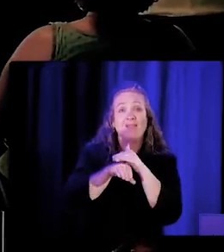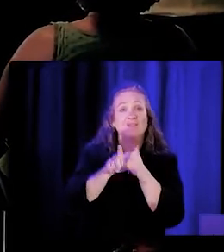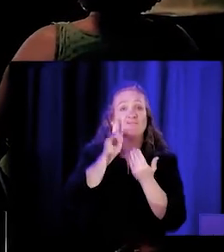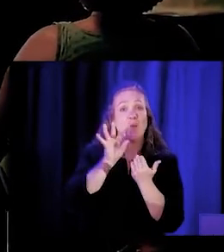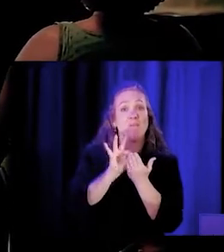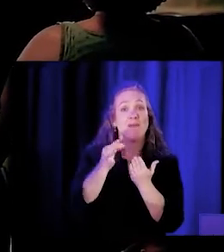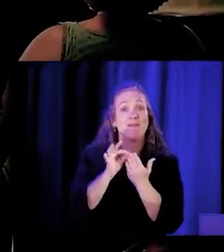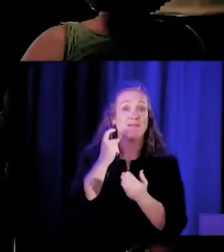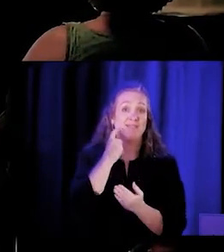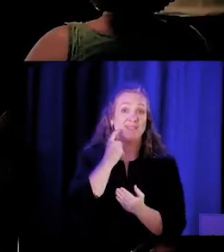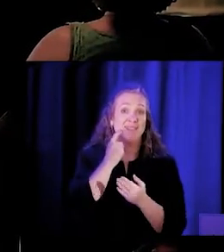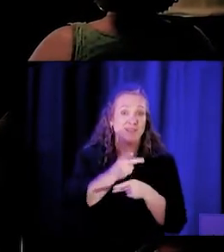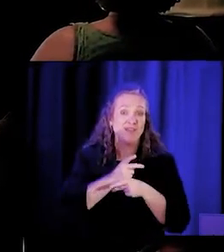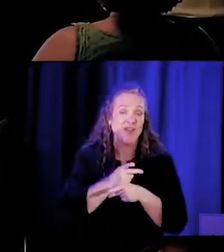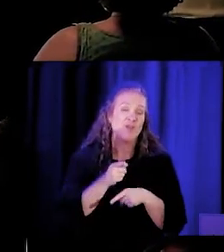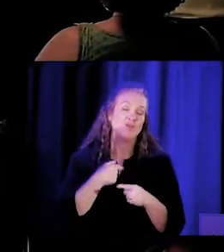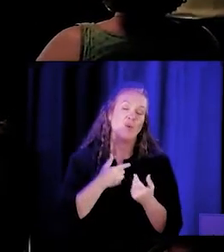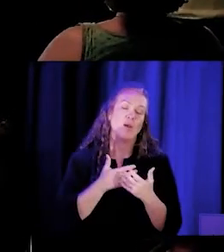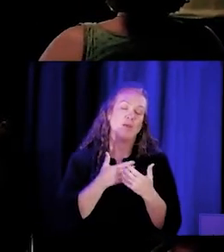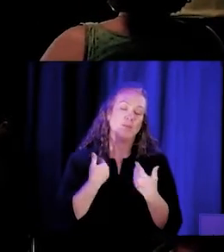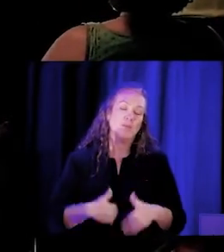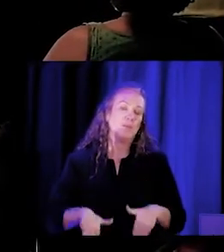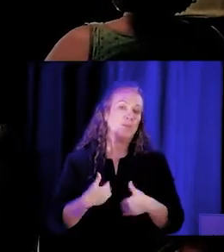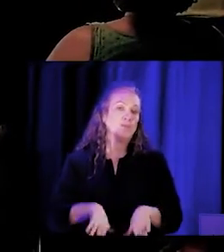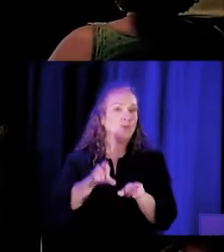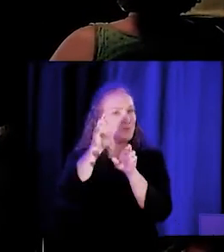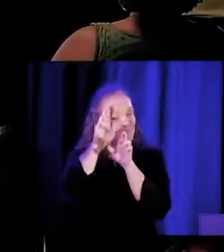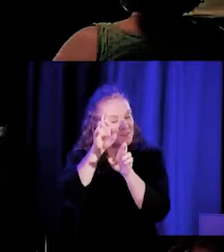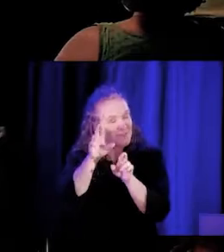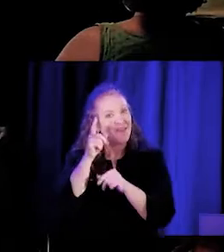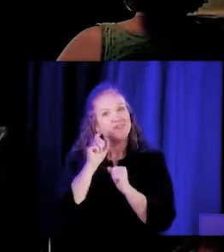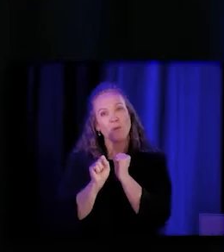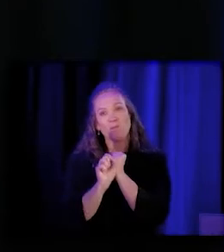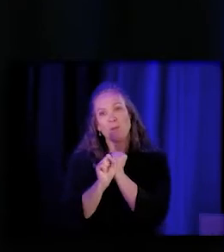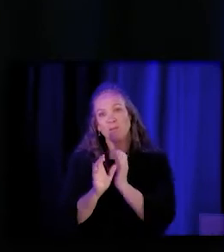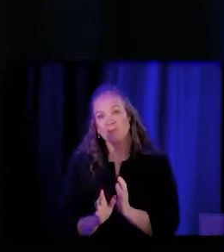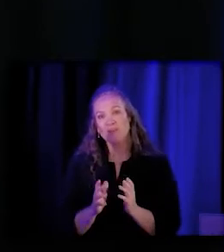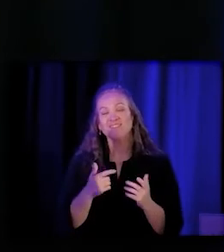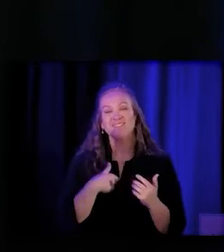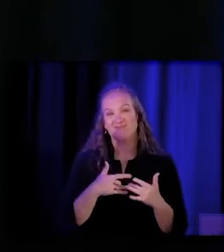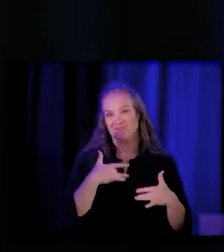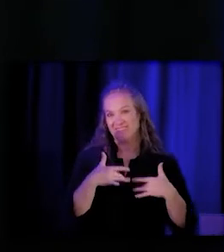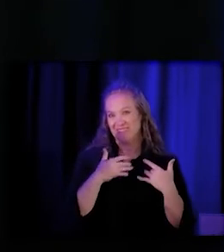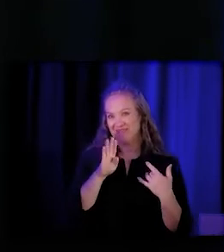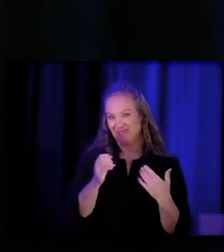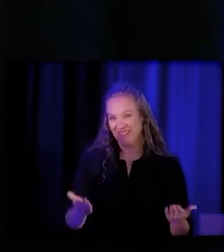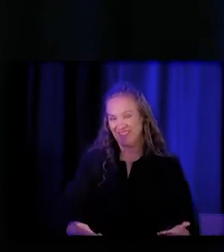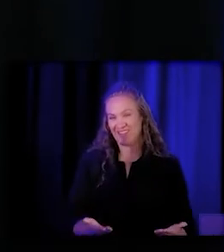So, have a lot of respect for Promotores and really excited to be here to be talking to you all today.